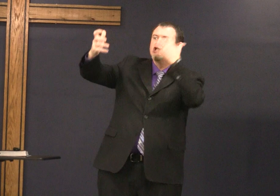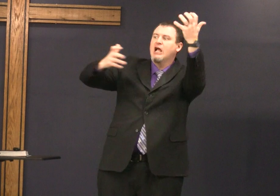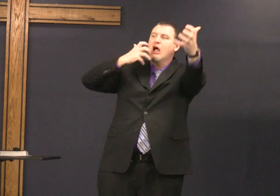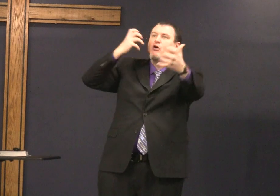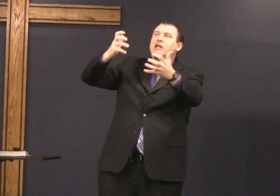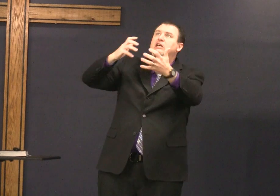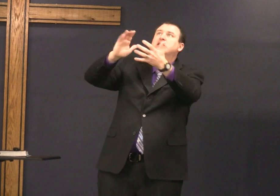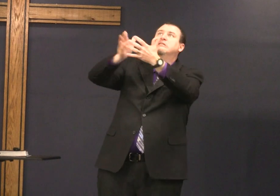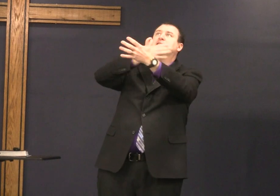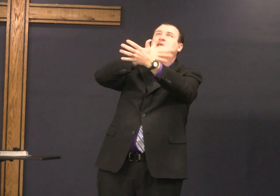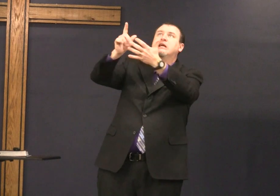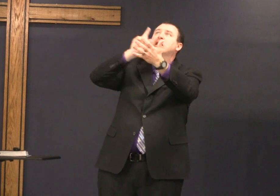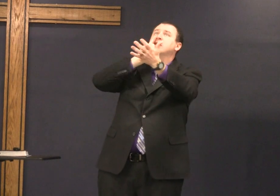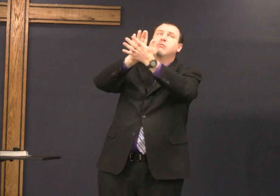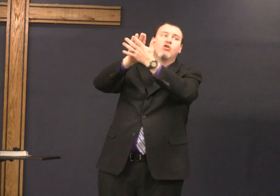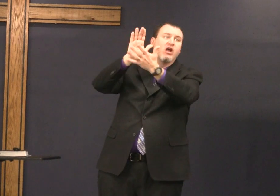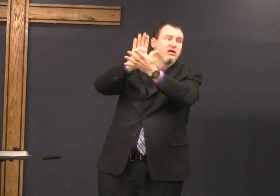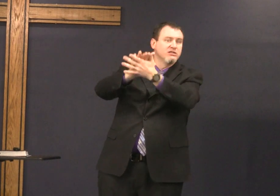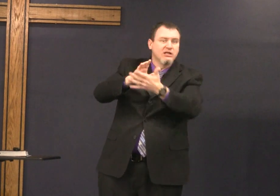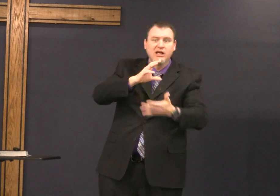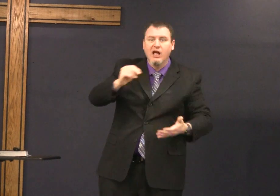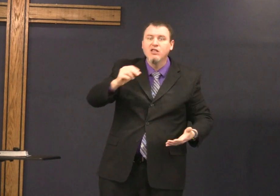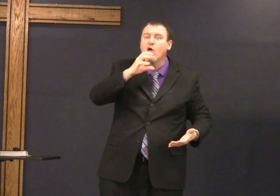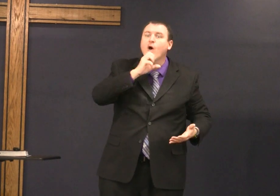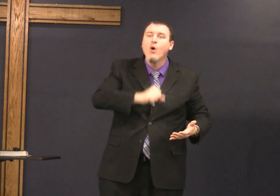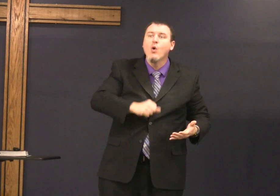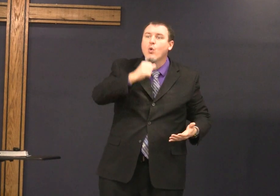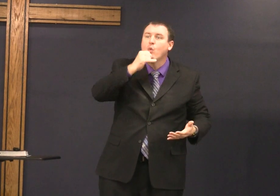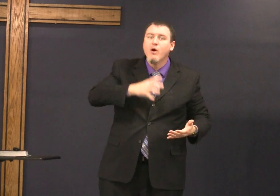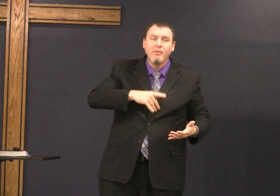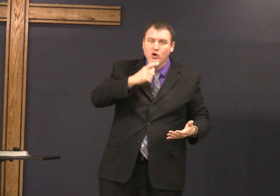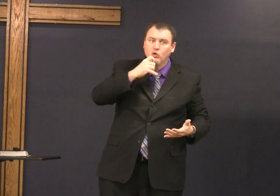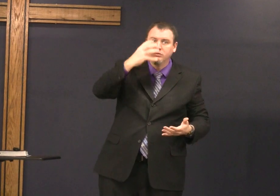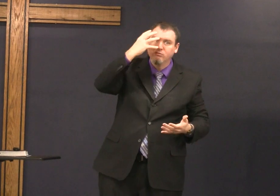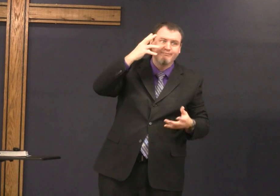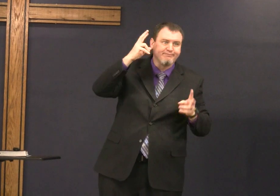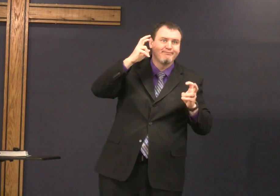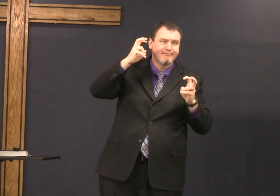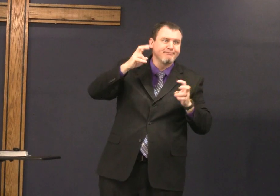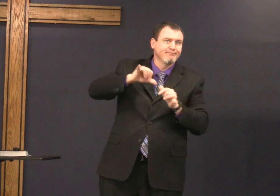of the temple screaming at the top of their lungs giving praise to God and the old woman